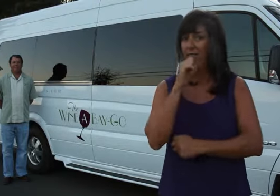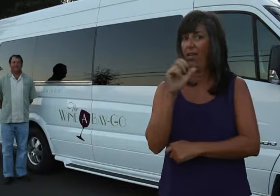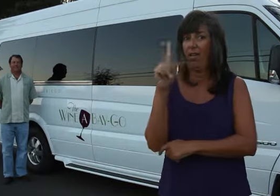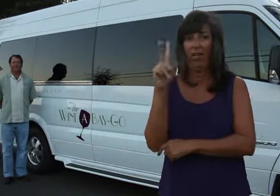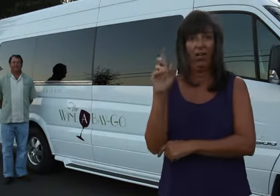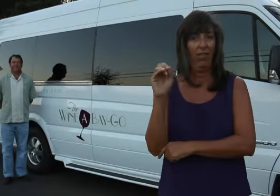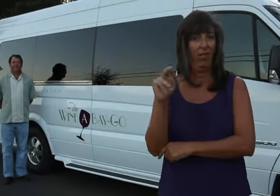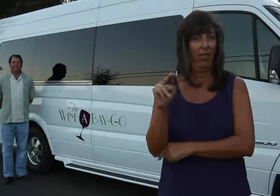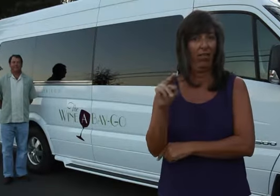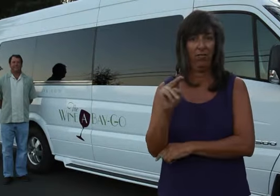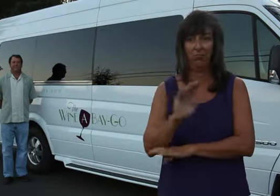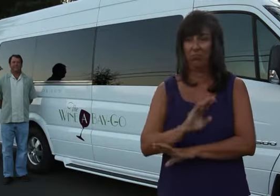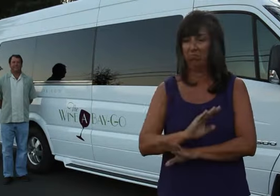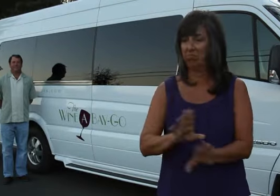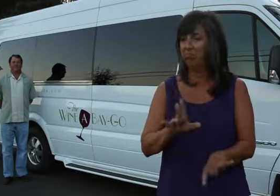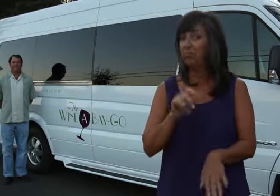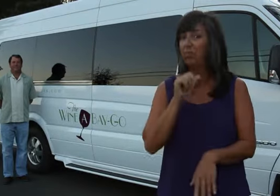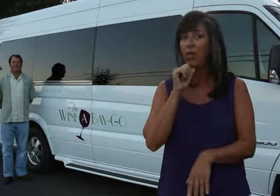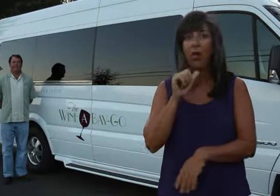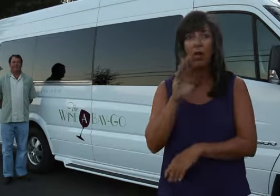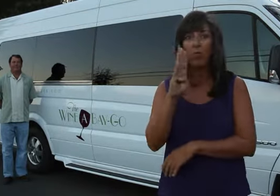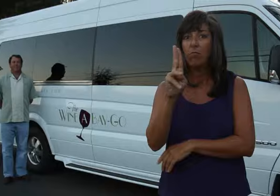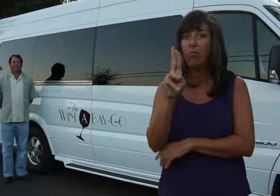Not in a van. Not in a bus,